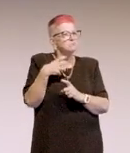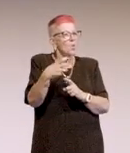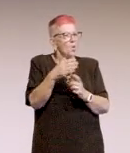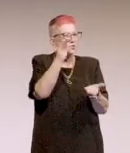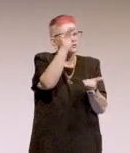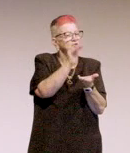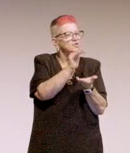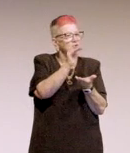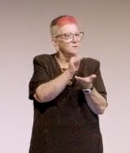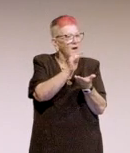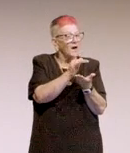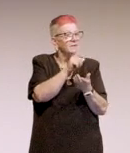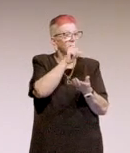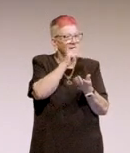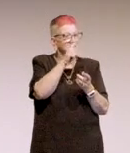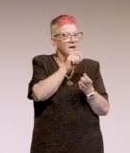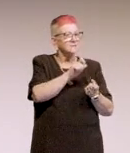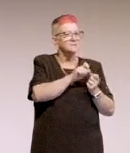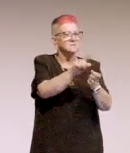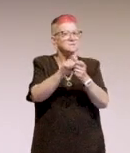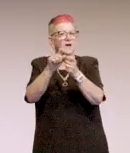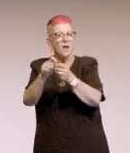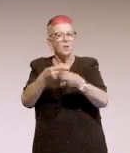and we can get our product out quicker.